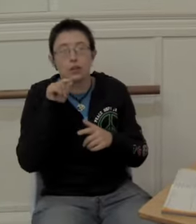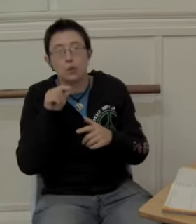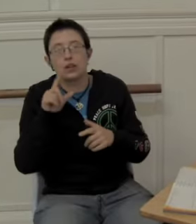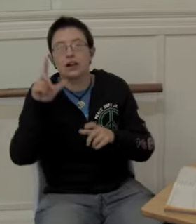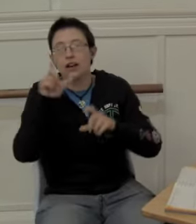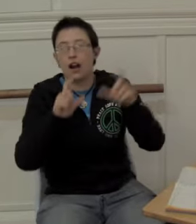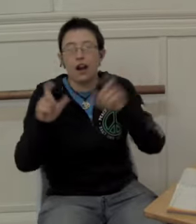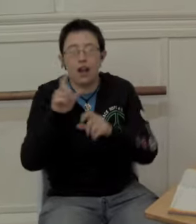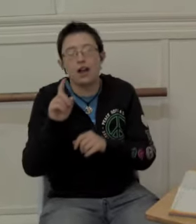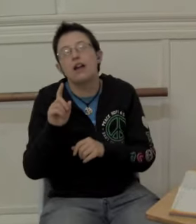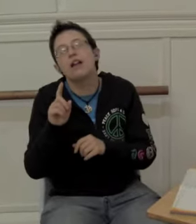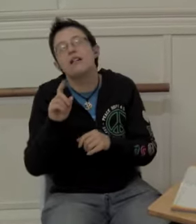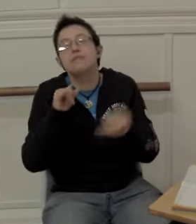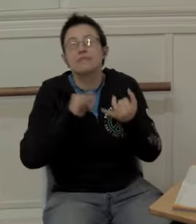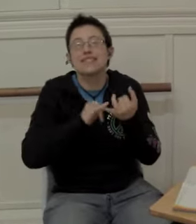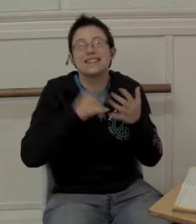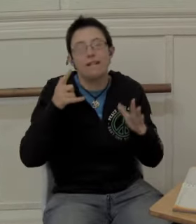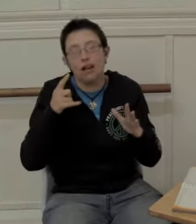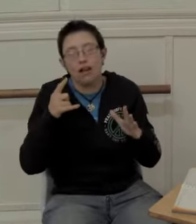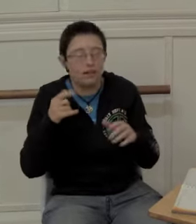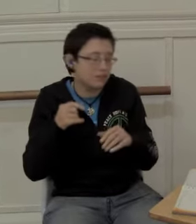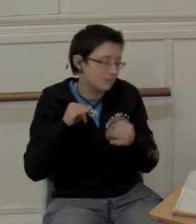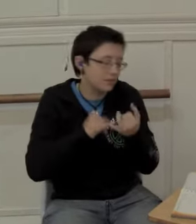I have chosen a colour - silver.